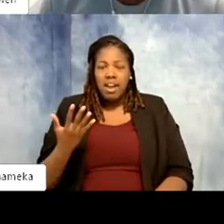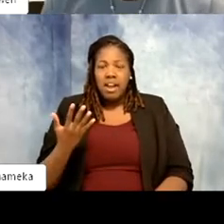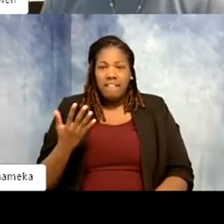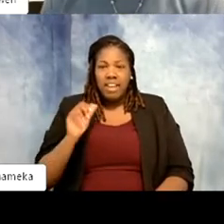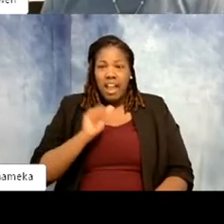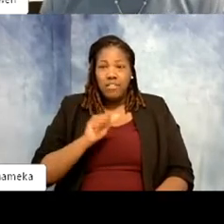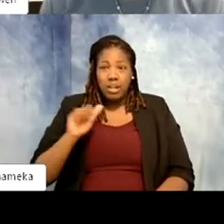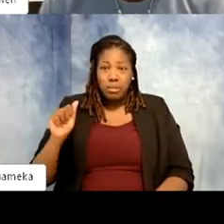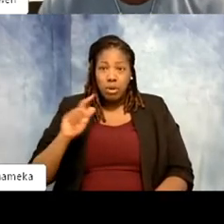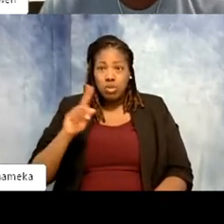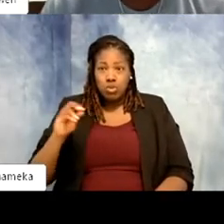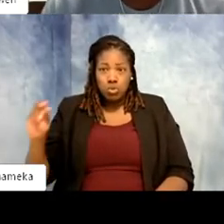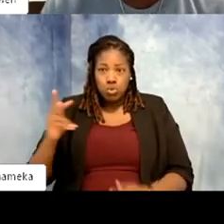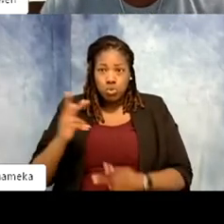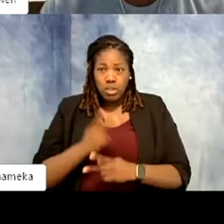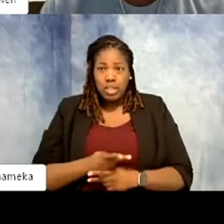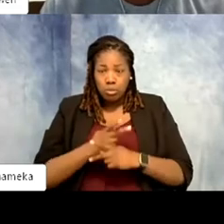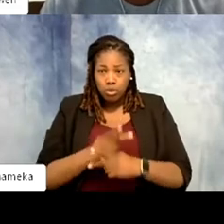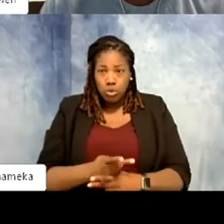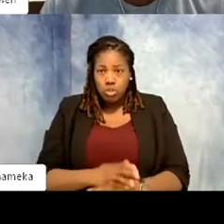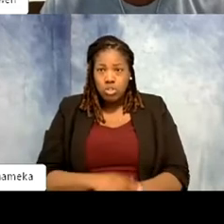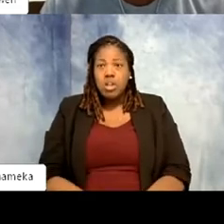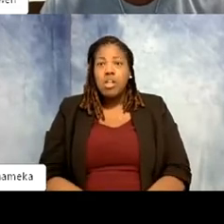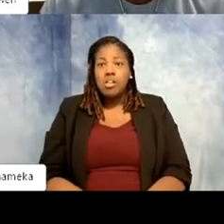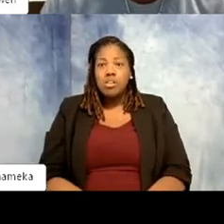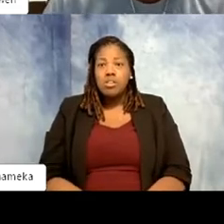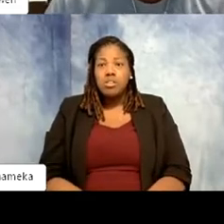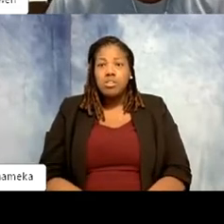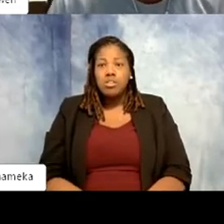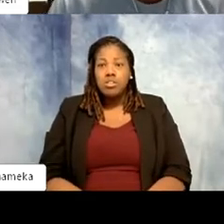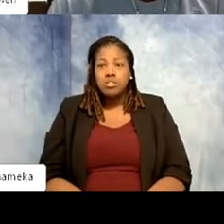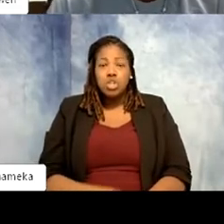zookeepers at National Zoo. I started, you walk around and of course you see,